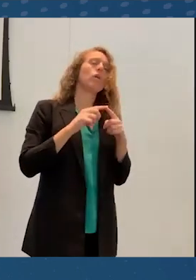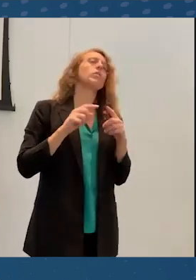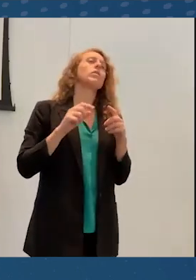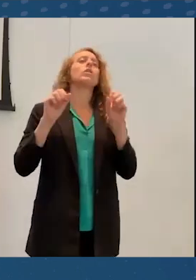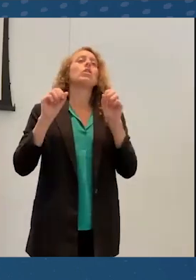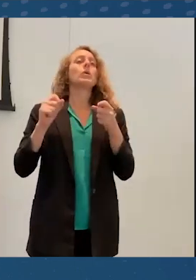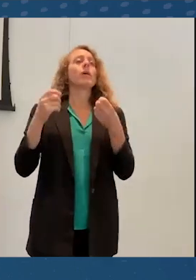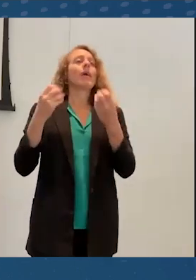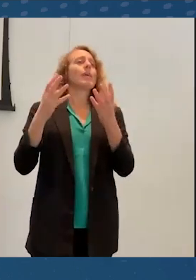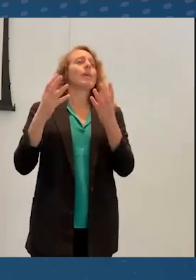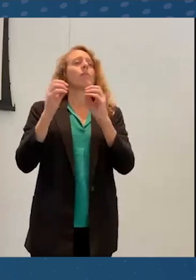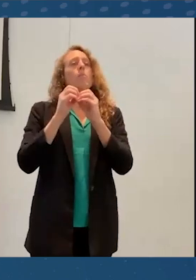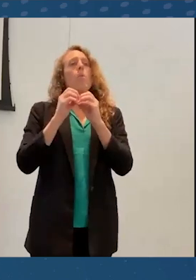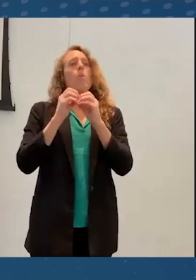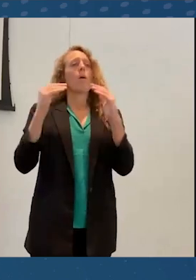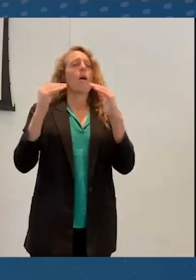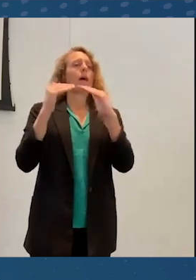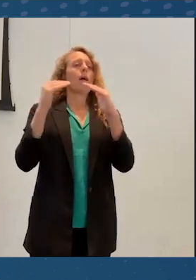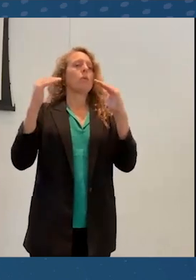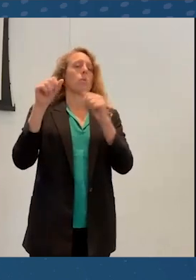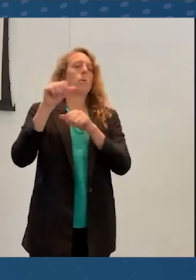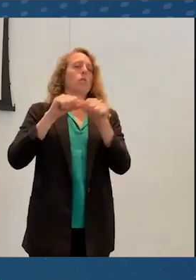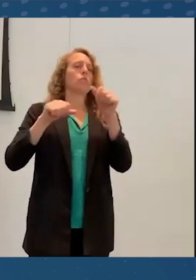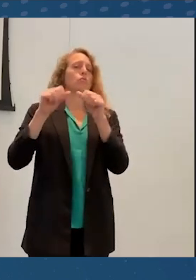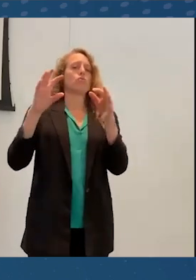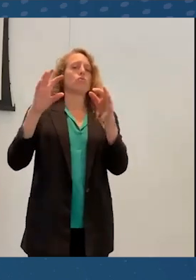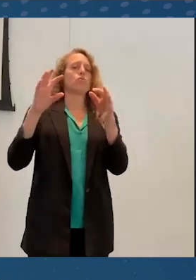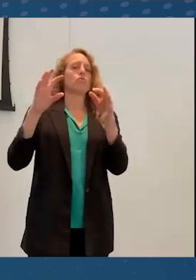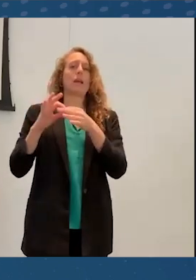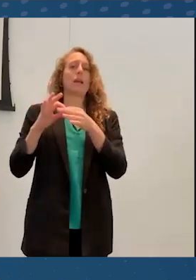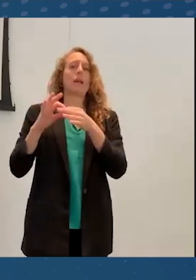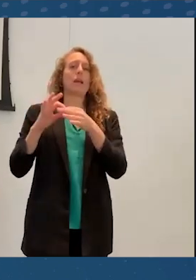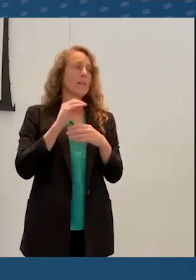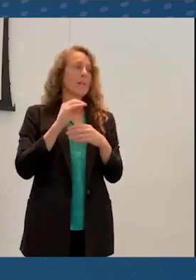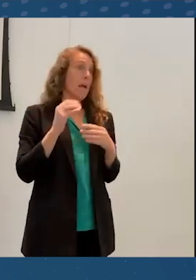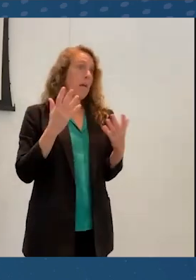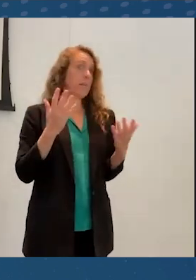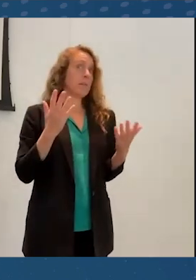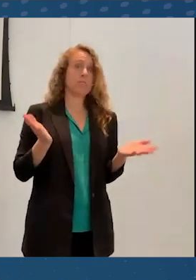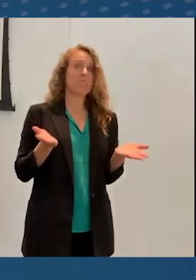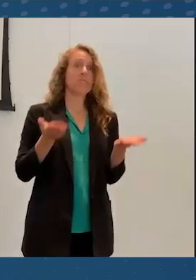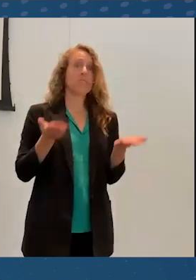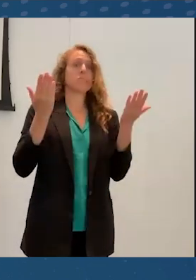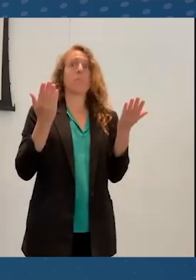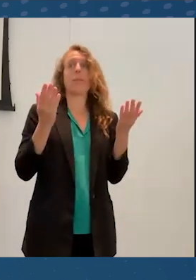equitable social connections and build everybody's ability